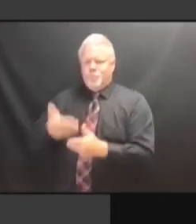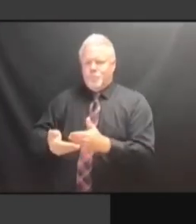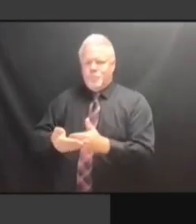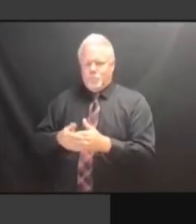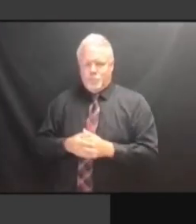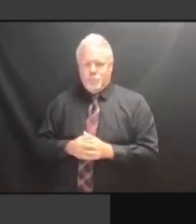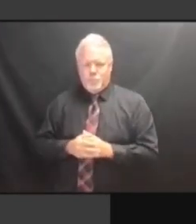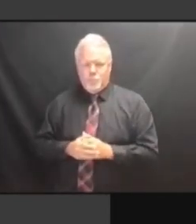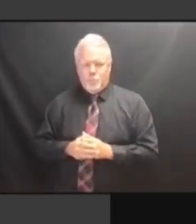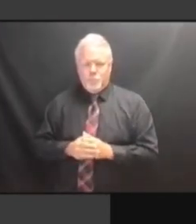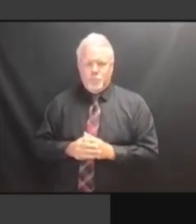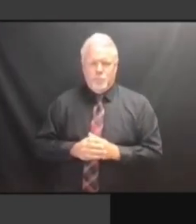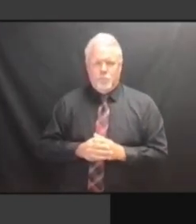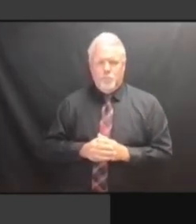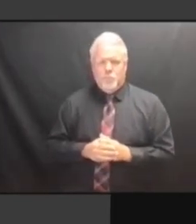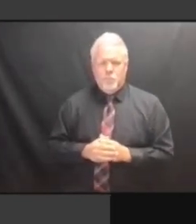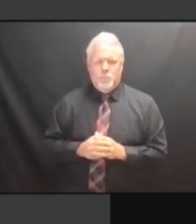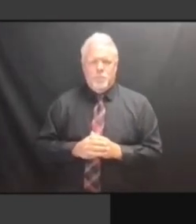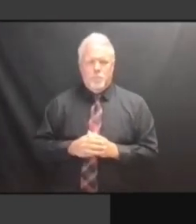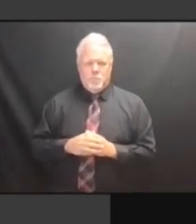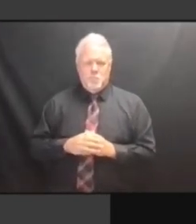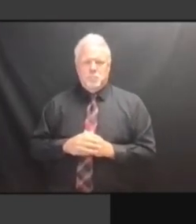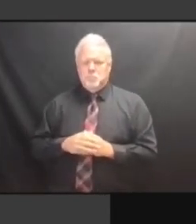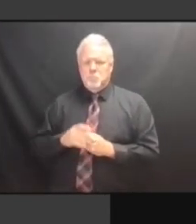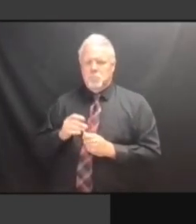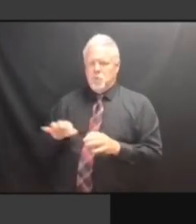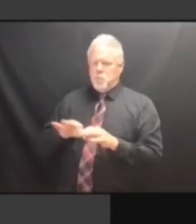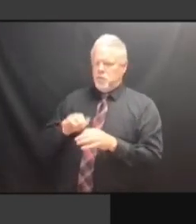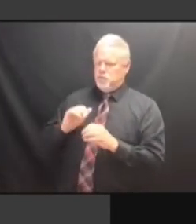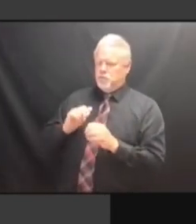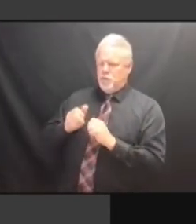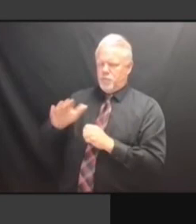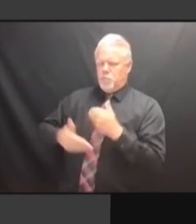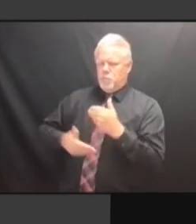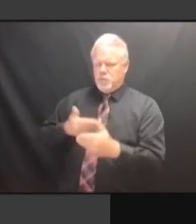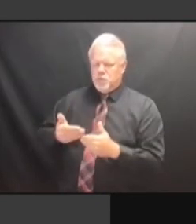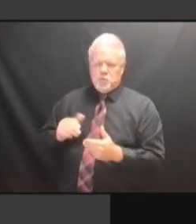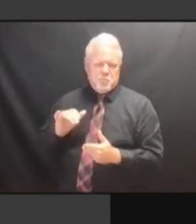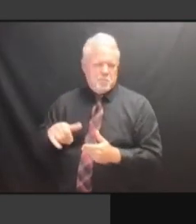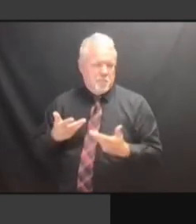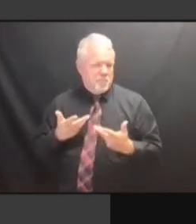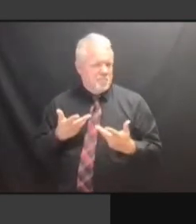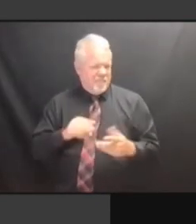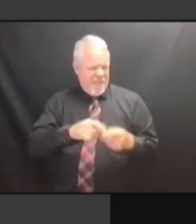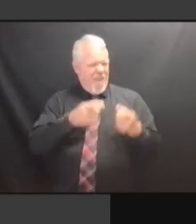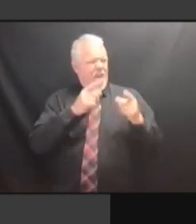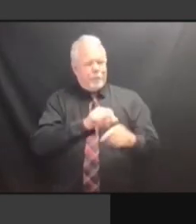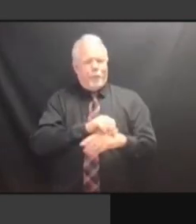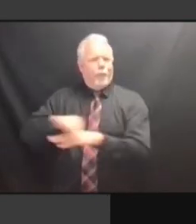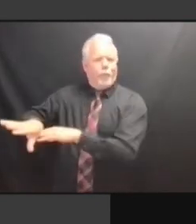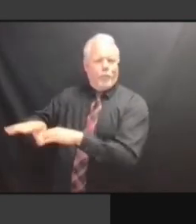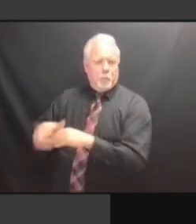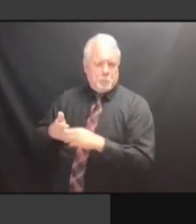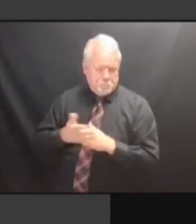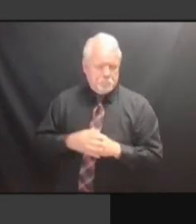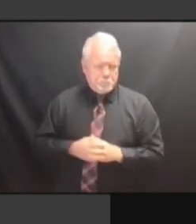I'M JUST SUGGESTING WHEN WE SEE AN ANOMALY LIKE THIS, I'M JUST SUGGESTING WHEN WE SEE AN ANOMALY LIKE THIS, THE AN ANOMALY LIKE THIS, THE AN ANOMALY LIKE THIS, THE ANOMALY AN ANOMALY LIKE THIS, THE ANOMALY IS AN ANOMALY LIKE THIS, THE ANOMALY IS NOT AN ANOMALY LIKE THIS, THE ANOMALY IS NOT JUST AN ANOMALY LIKE THIS, THE ANOMALY IS NOT JUST THAT AN ANOMALY LIKE THIS, THE ANOMALY IS NOT JUST THAT THESE ANOMALY IS NOT JUST THAT THESE ANOMALY IS NOT JUST THAT THESE DISTRICTS ANOMALY IS NOT JUST THAT THESE DISTRICTS HAD ANOMALY IS NOT JUST THAT THESE DISTRICTS HAD A ANOMALY IS NOT JUST THAT THESE DISTRICTS HAD A HIGHER ANOMALY IS NOT JUST THAT THESE DISTRICTS HAD A HIGHER RATE